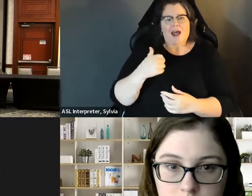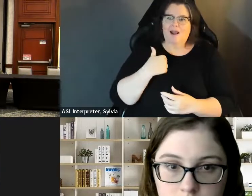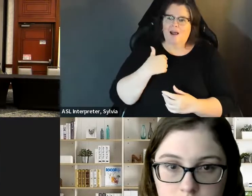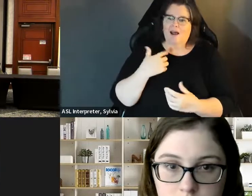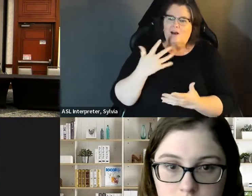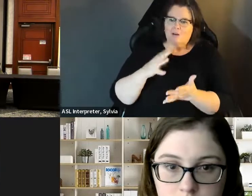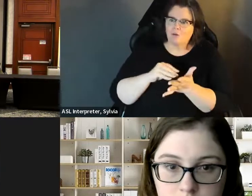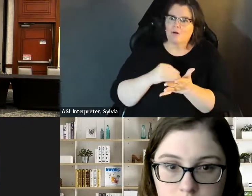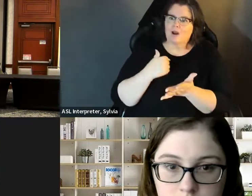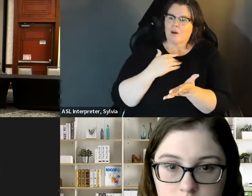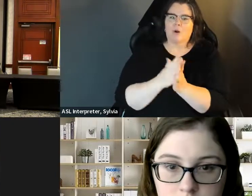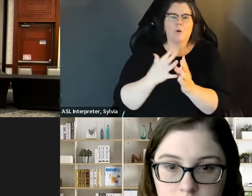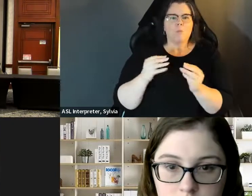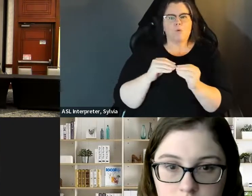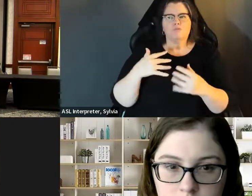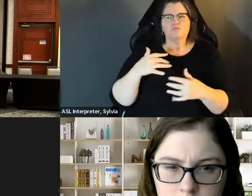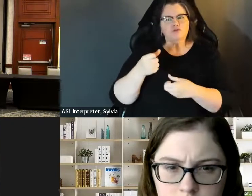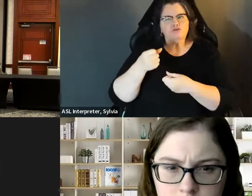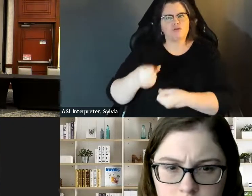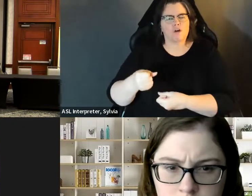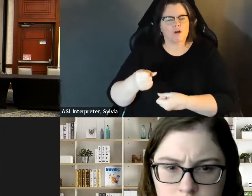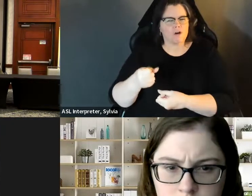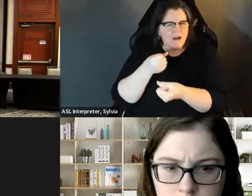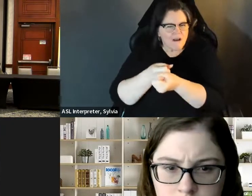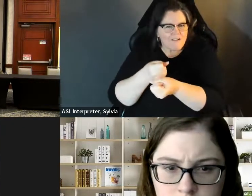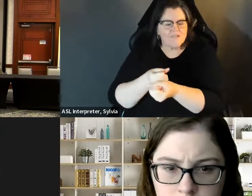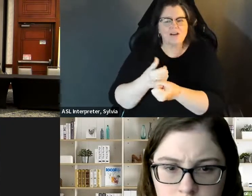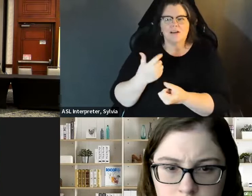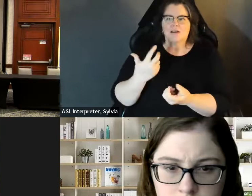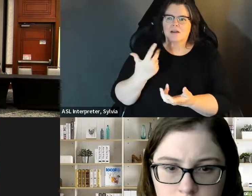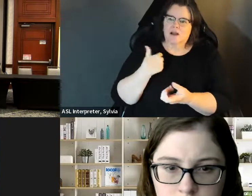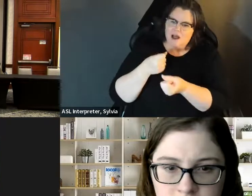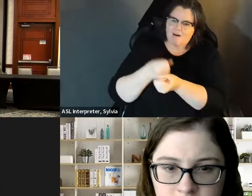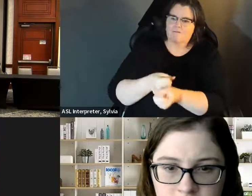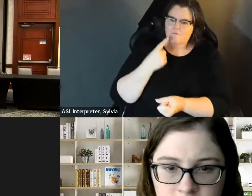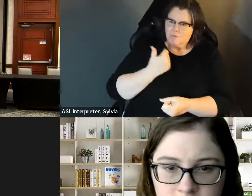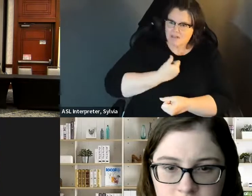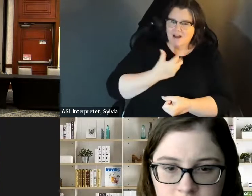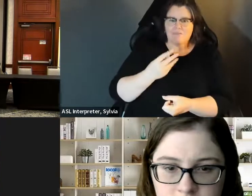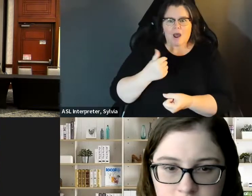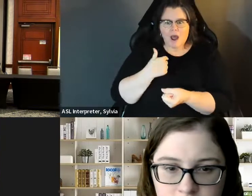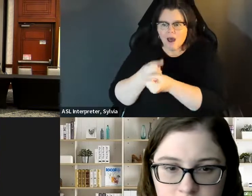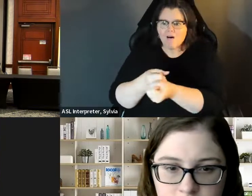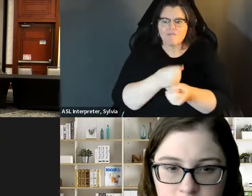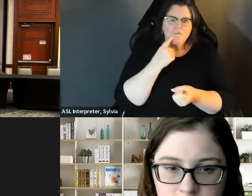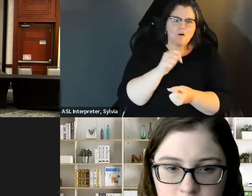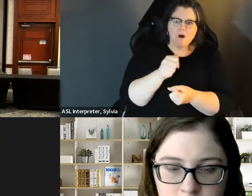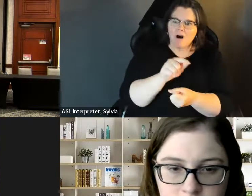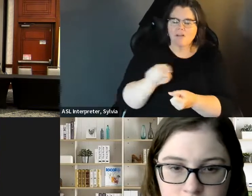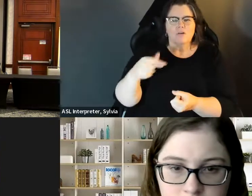advocate at the state level while I served on council with vocational rehab would be being a stronger advocate and being able to stand up for myself more and for others and